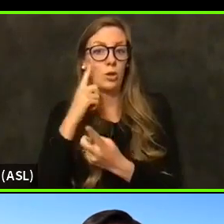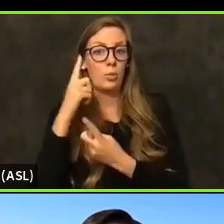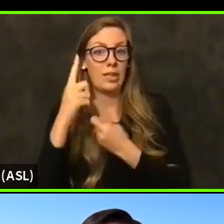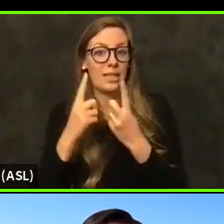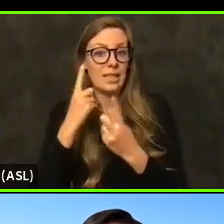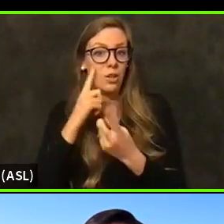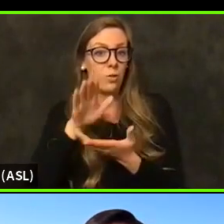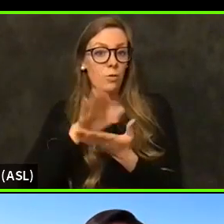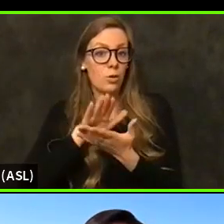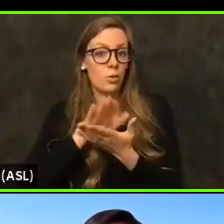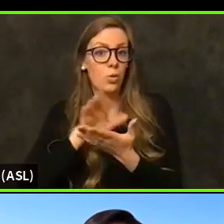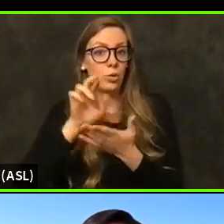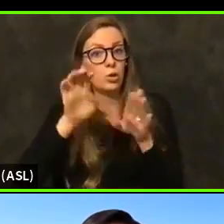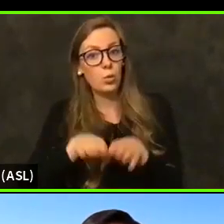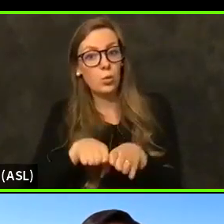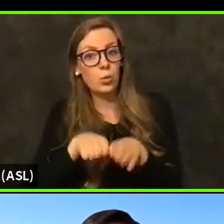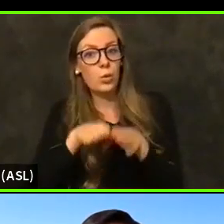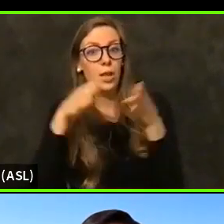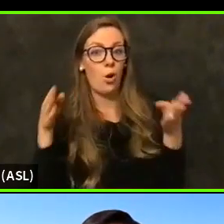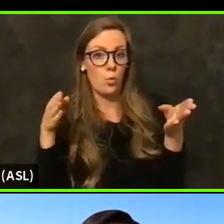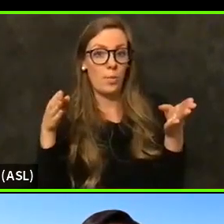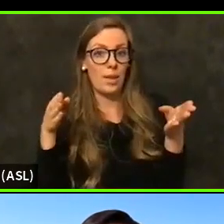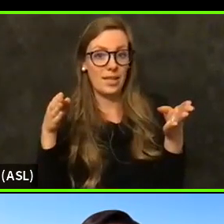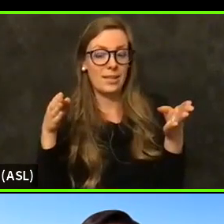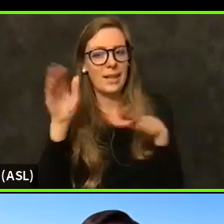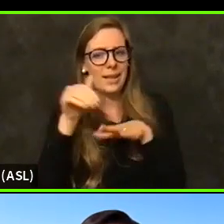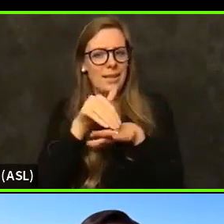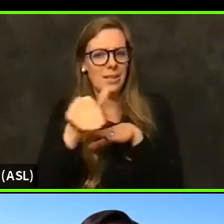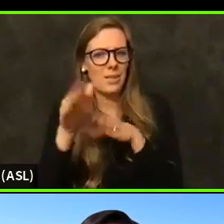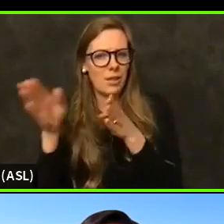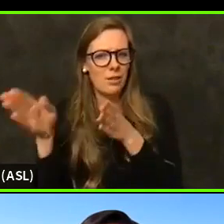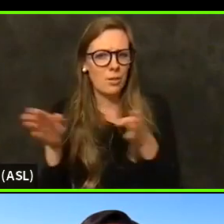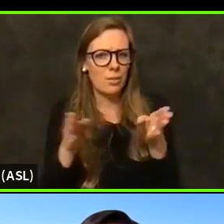reopen and submit because with their plans, they can't move towards reopening